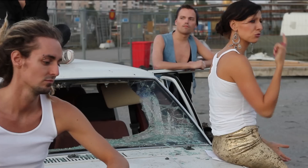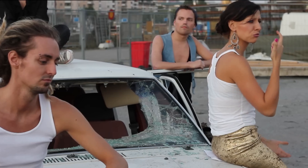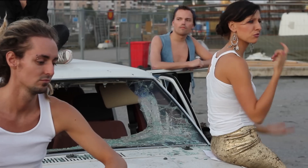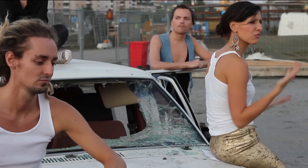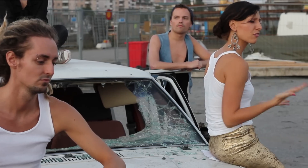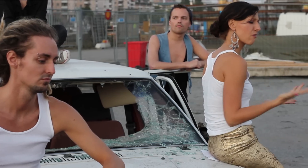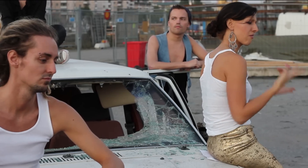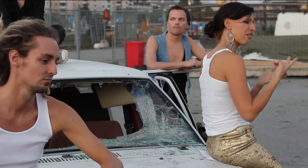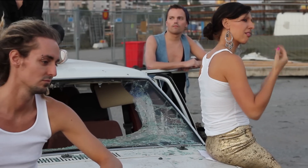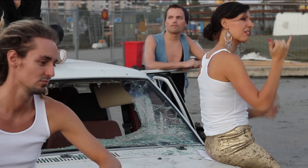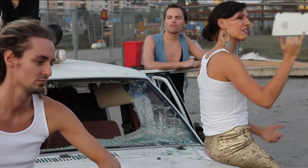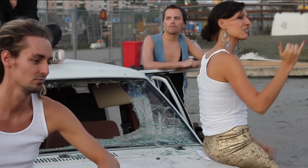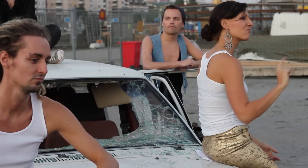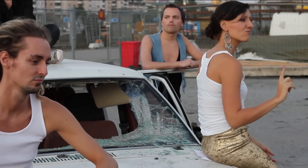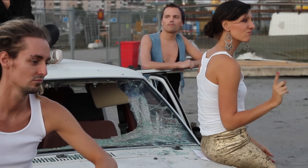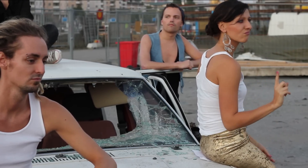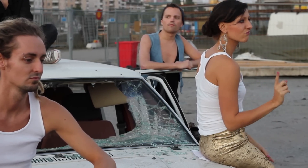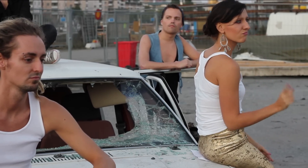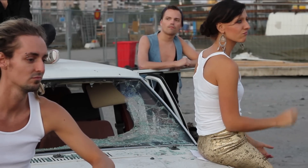I ain't got seventeen days